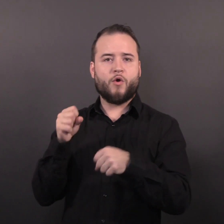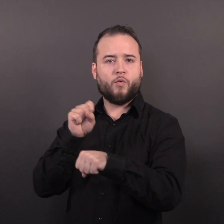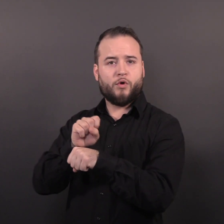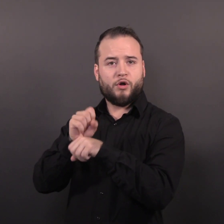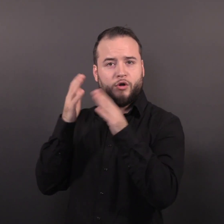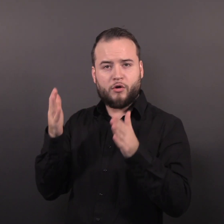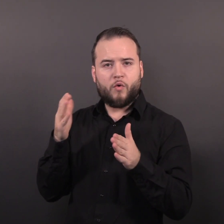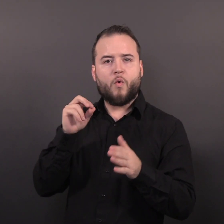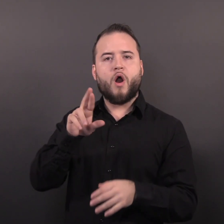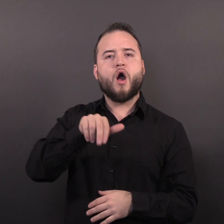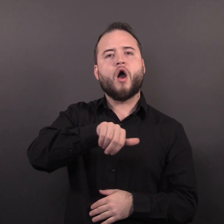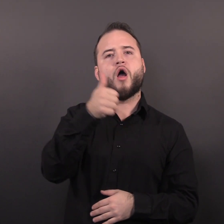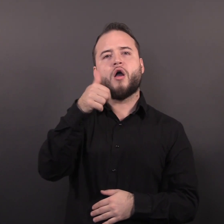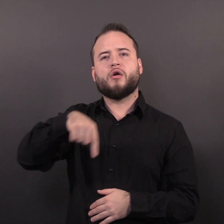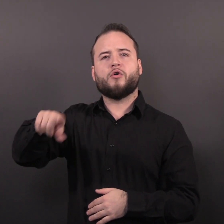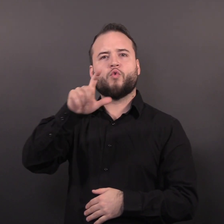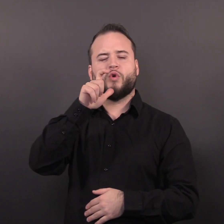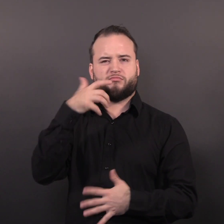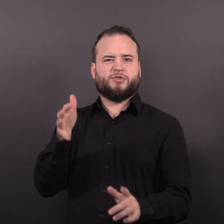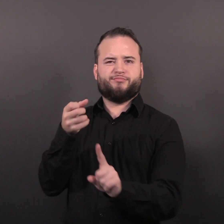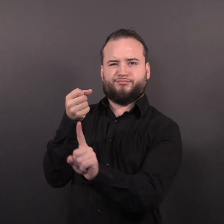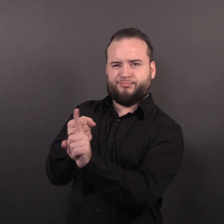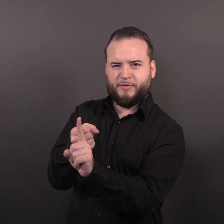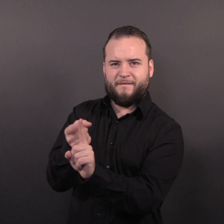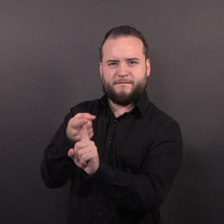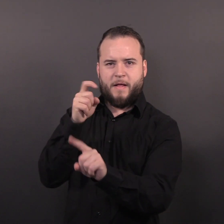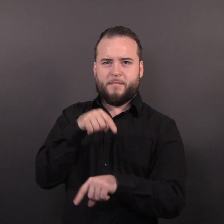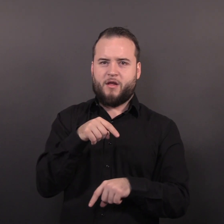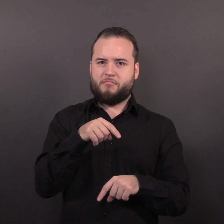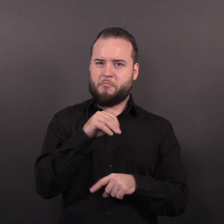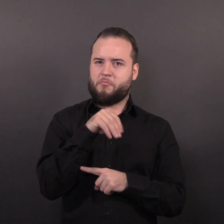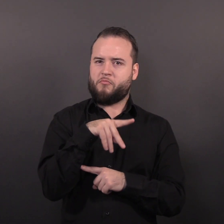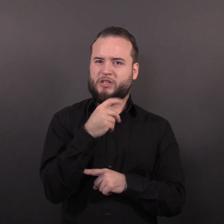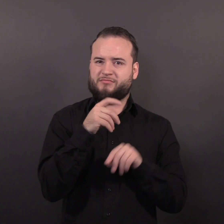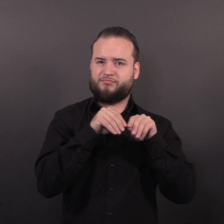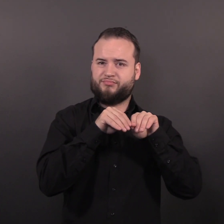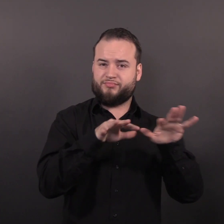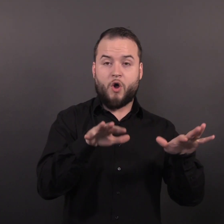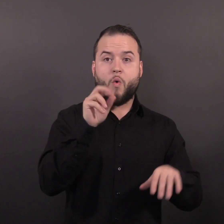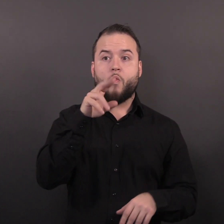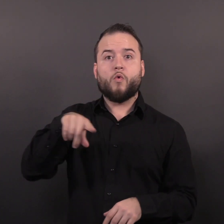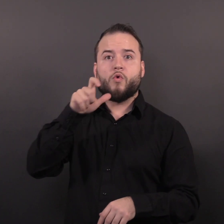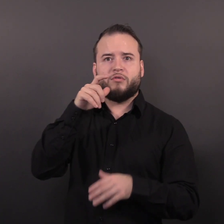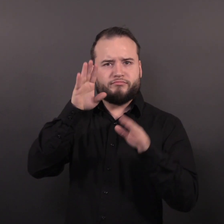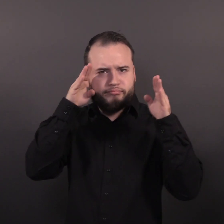health workers and others affected by or working on the monkeypox outbreak.